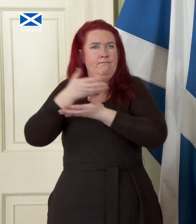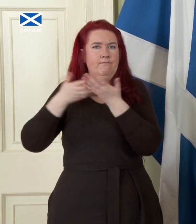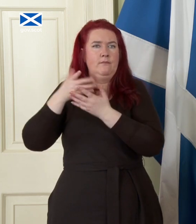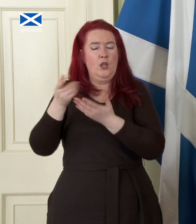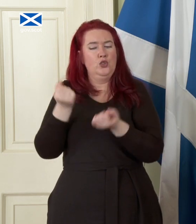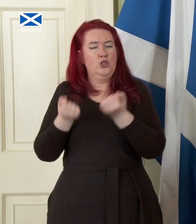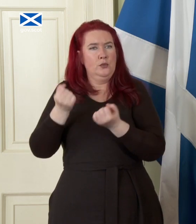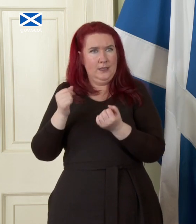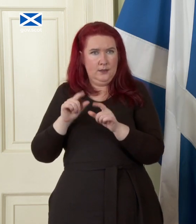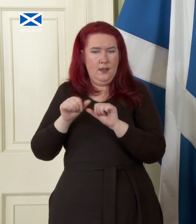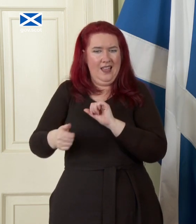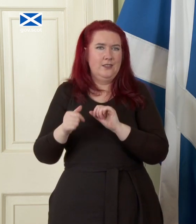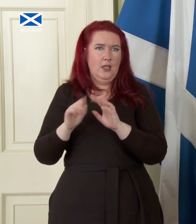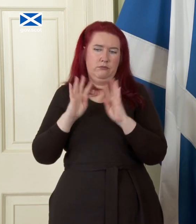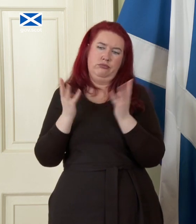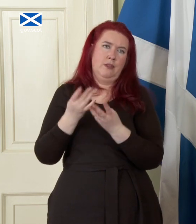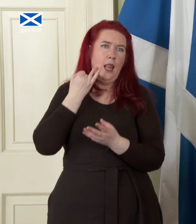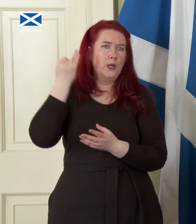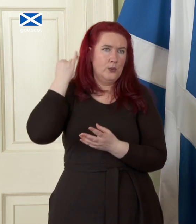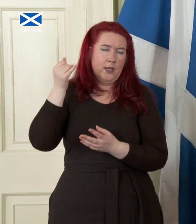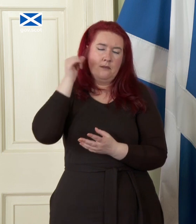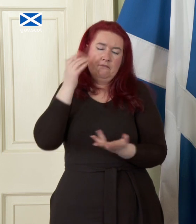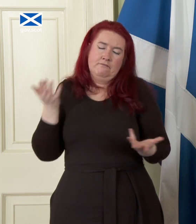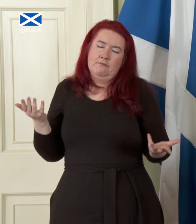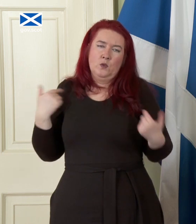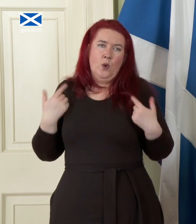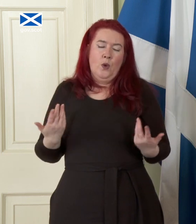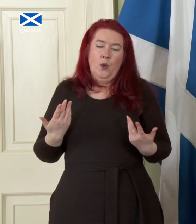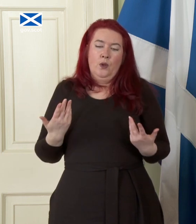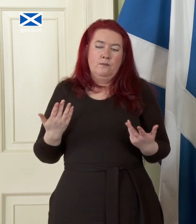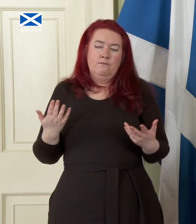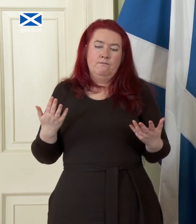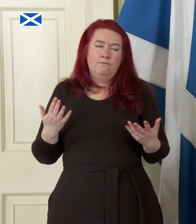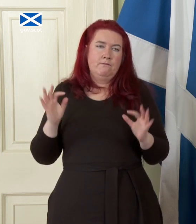following the hearing last week um I don't think there is any point um and it's probably not even